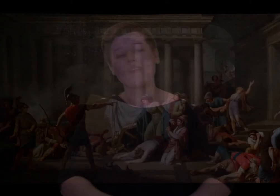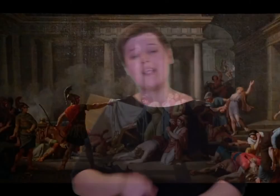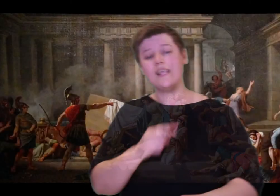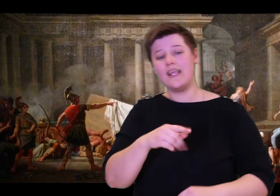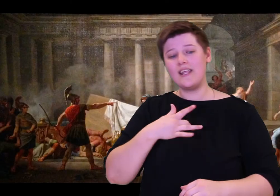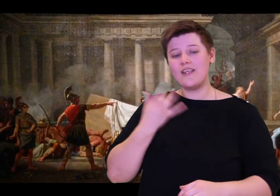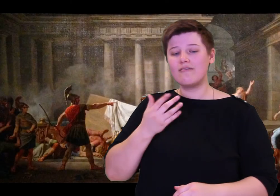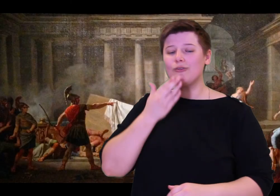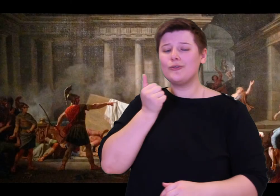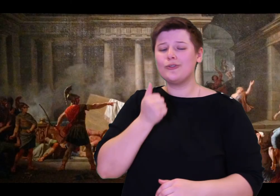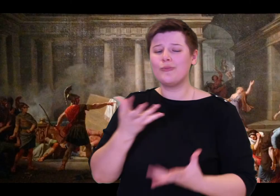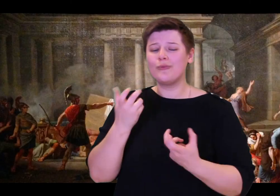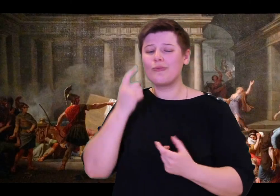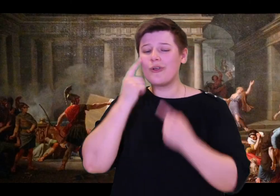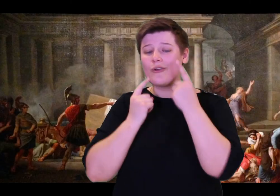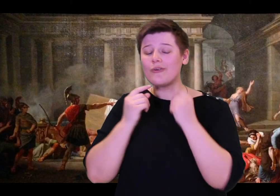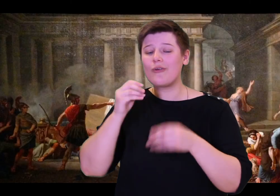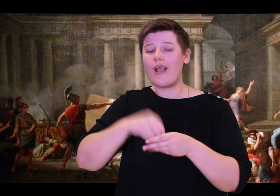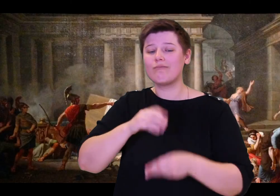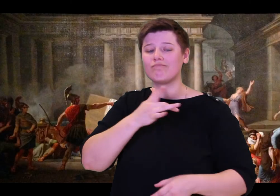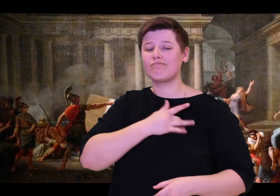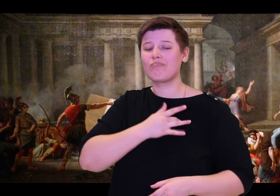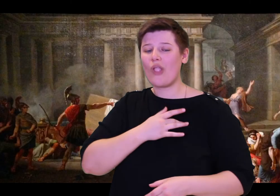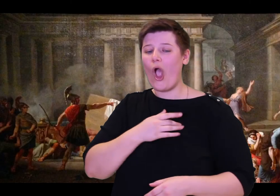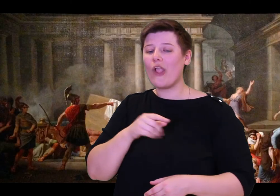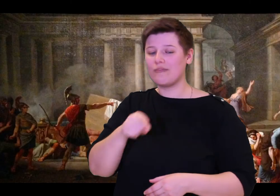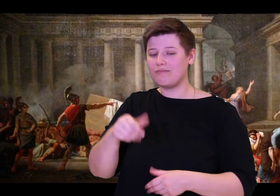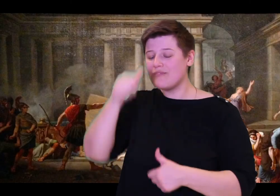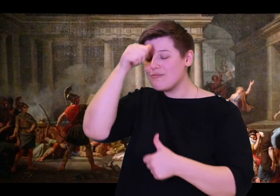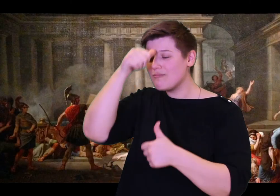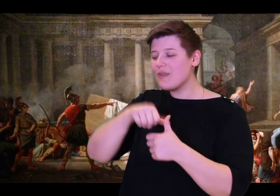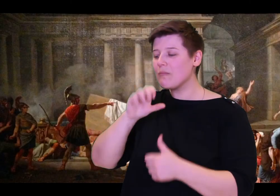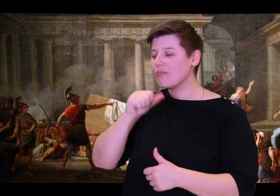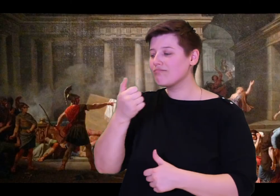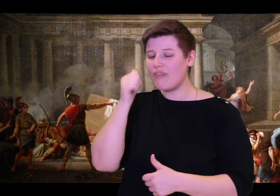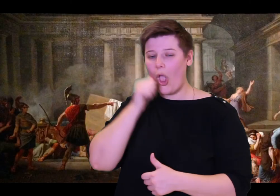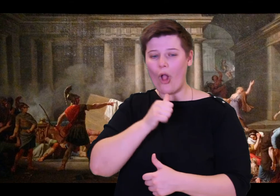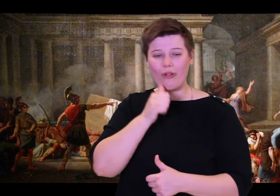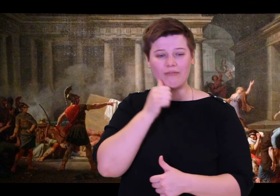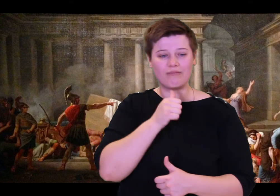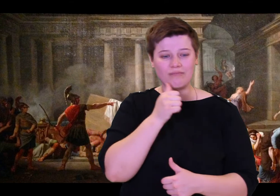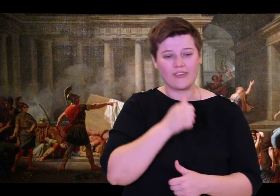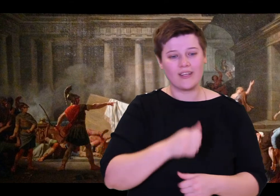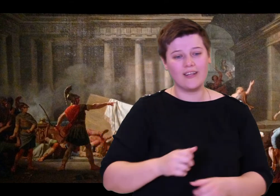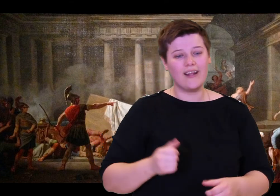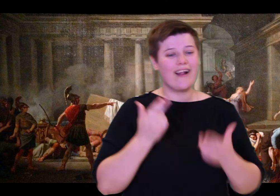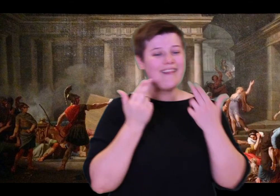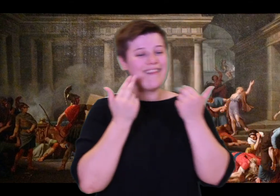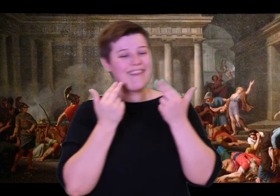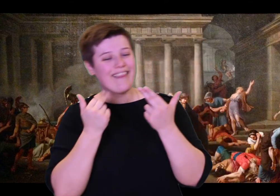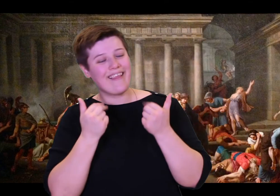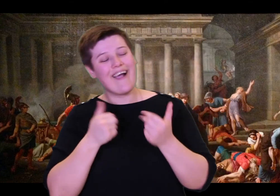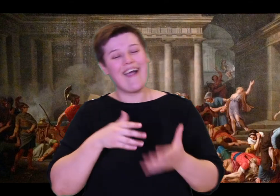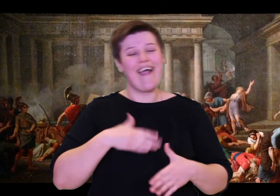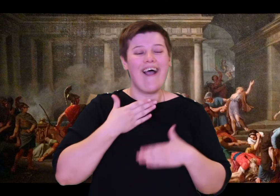They kissed his face and took him by the hands in welcomed. He was seized by sweet desire to weep, and in his heart he knew them all.